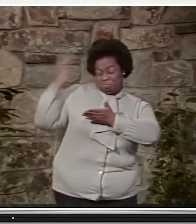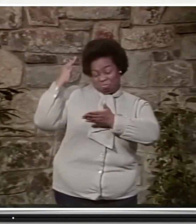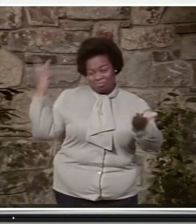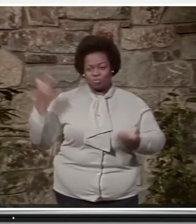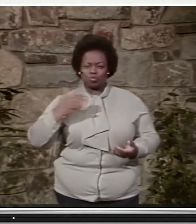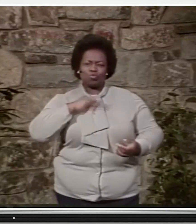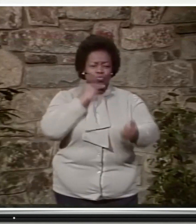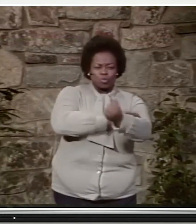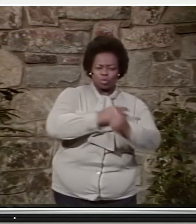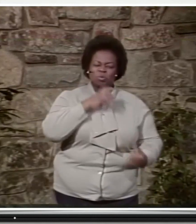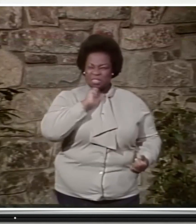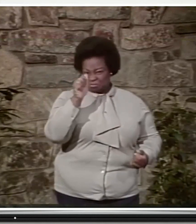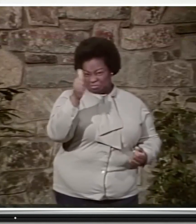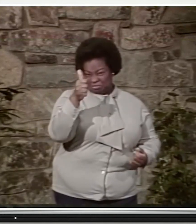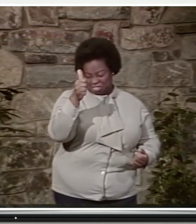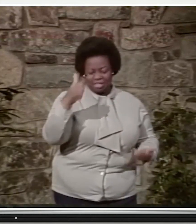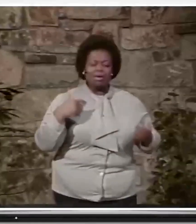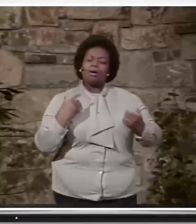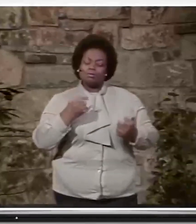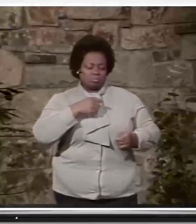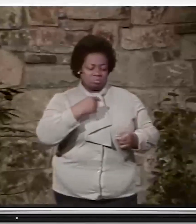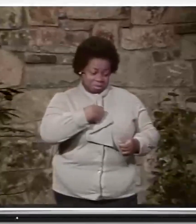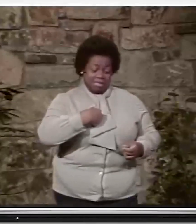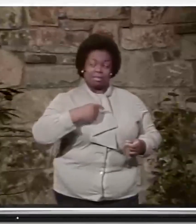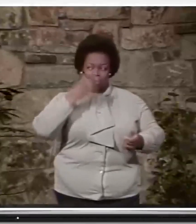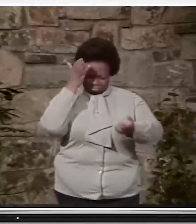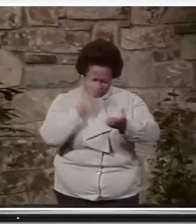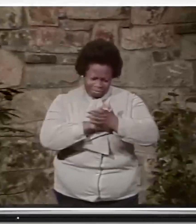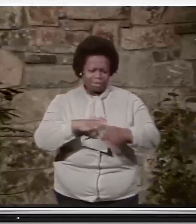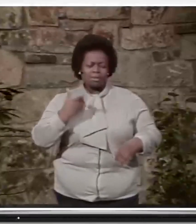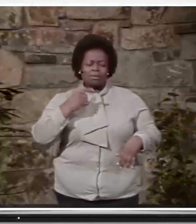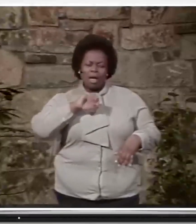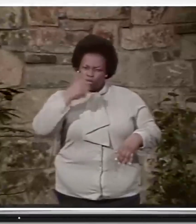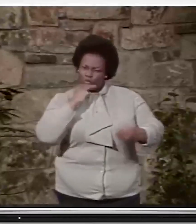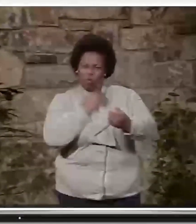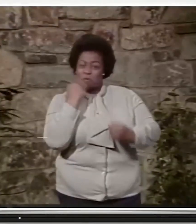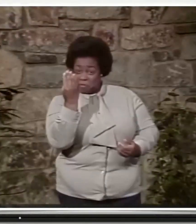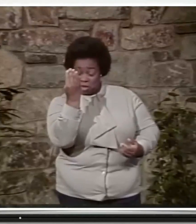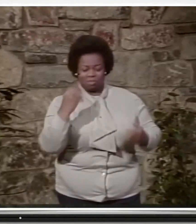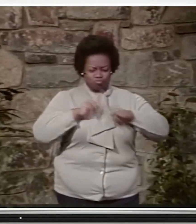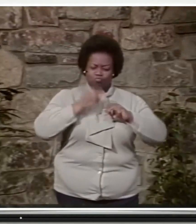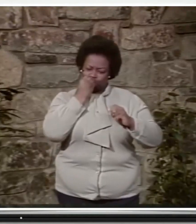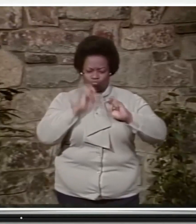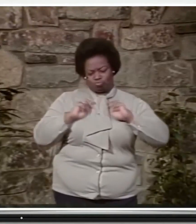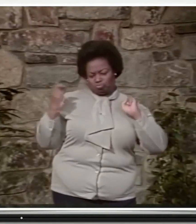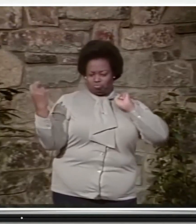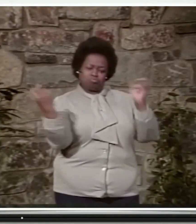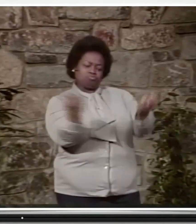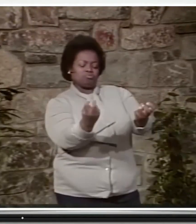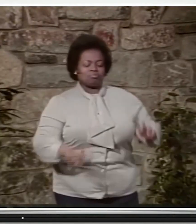A couple weeks ago, my daughter, who is 10, was with my husband and I and my 14-year-old daughter.